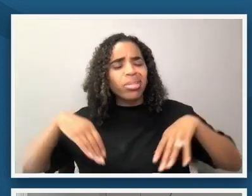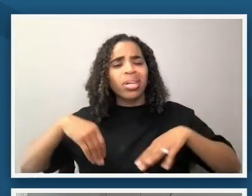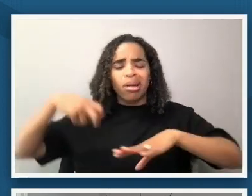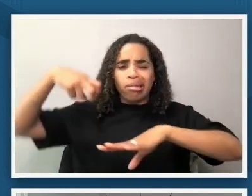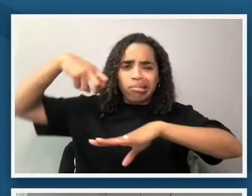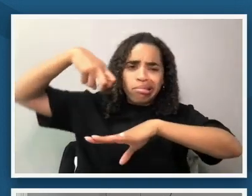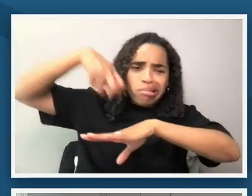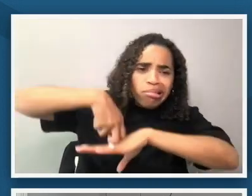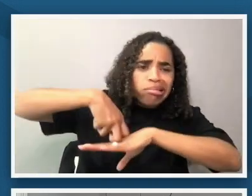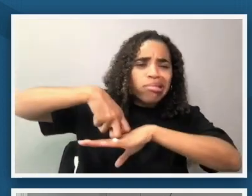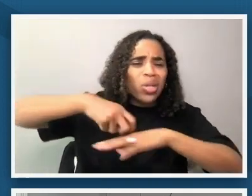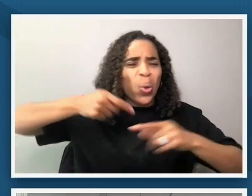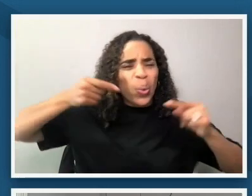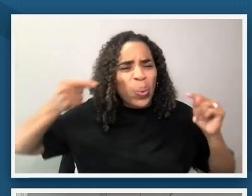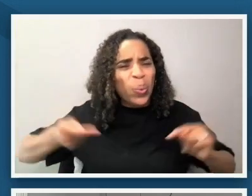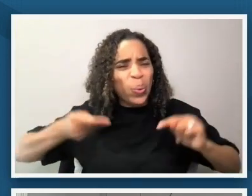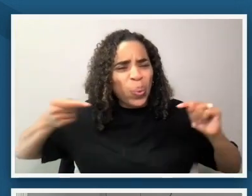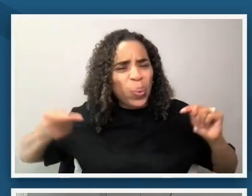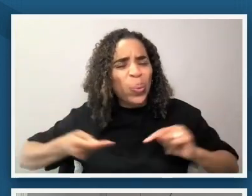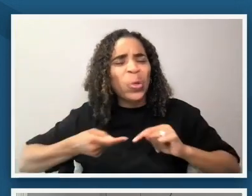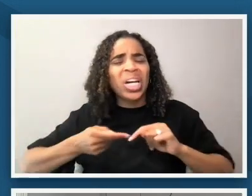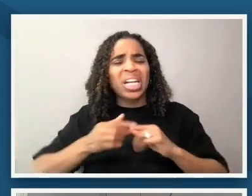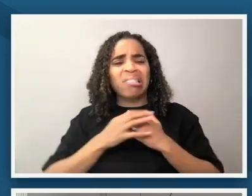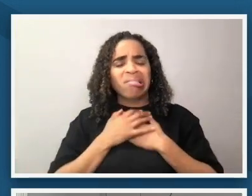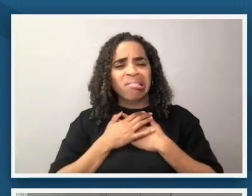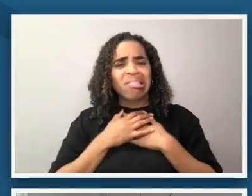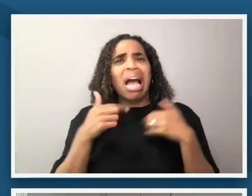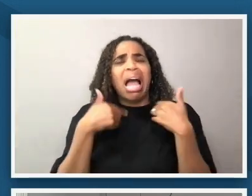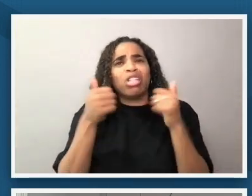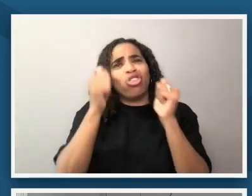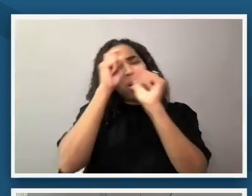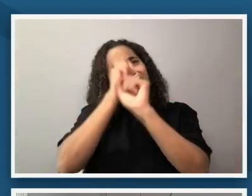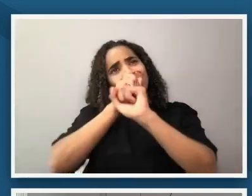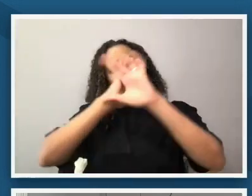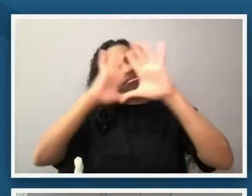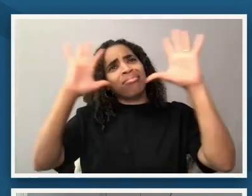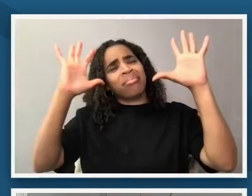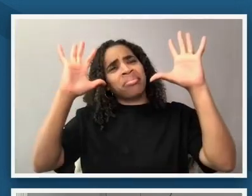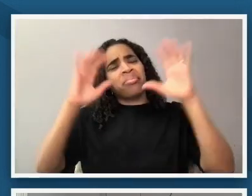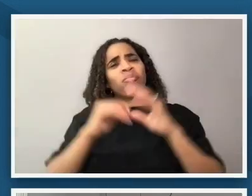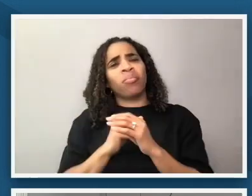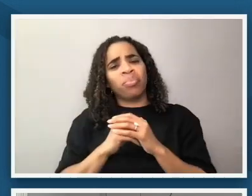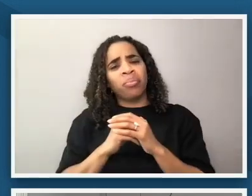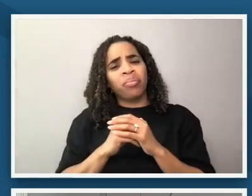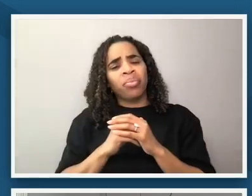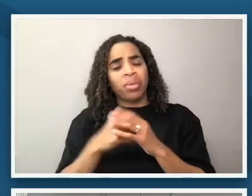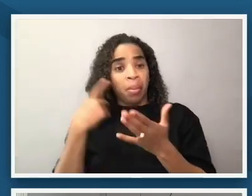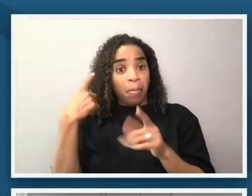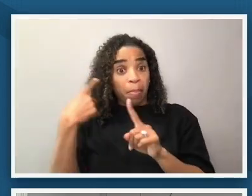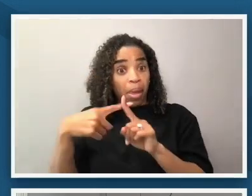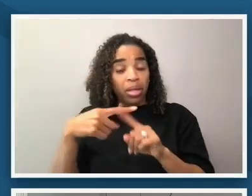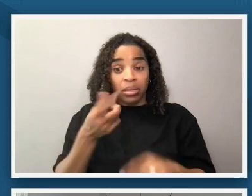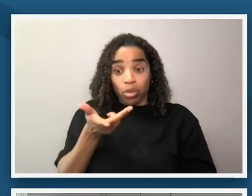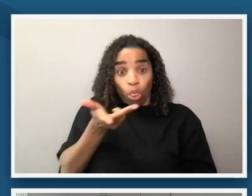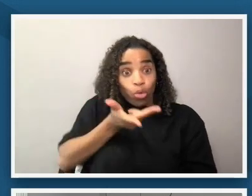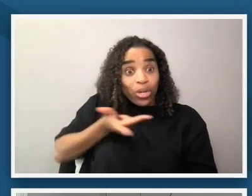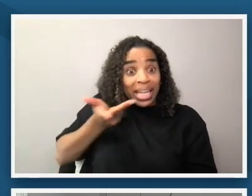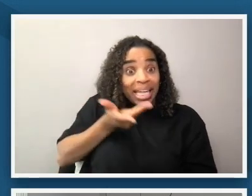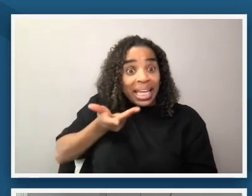that feeling and and also at the same time the connection to one another that the